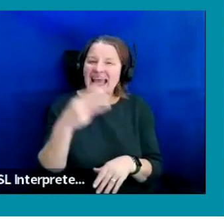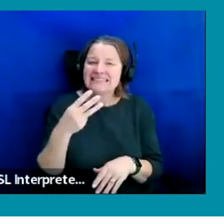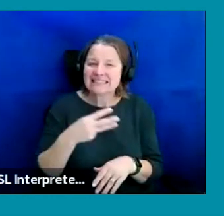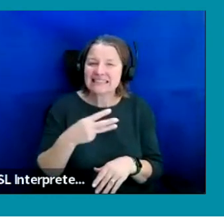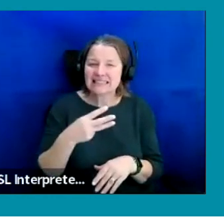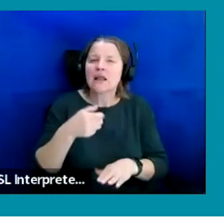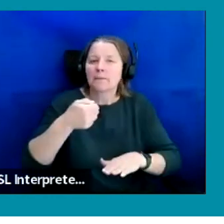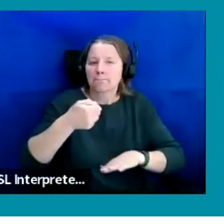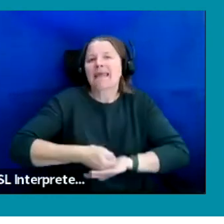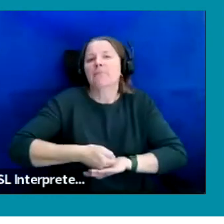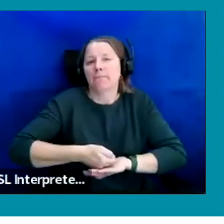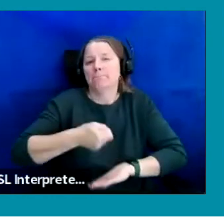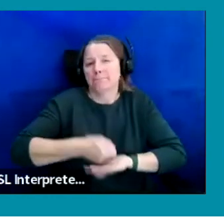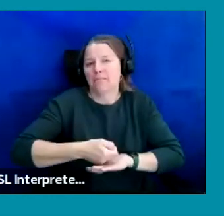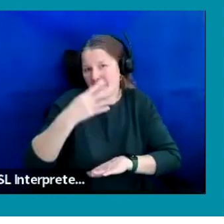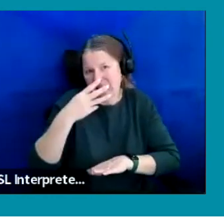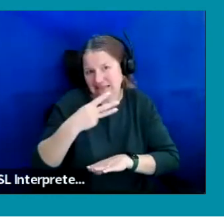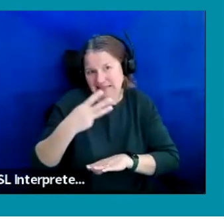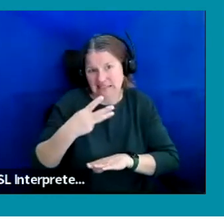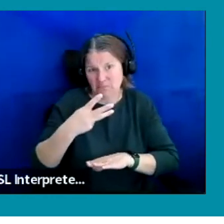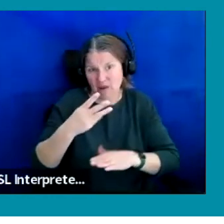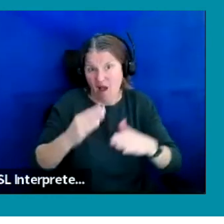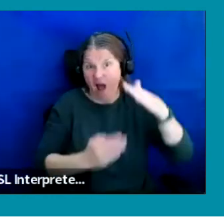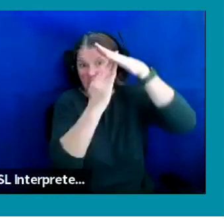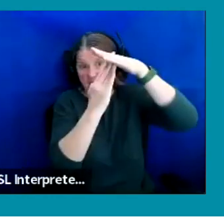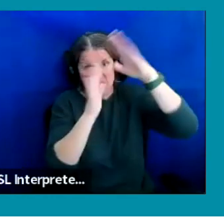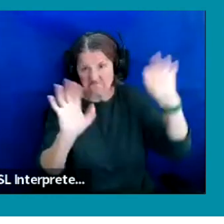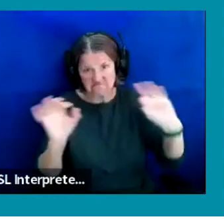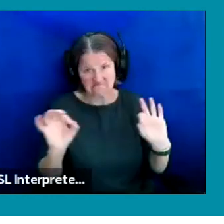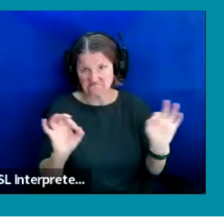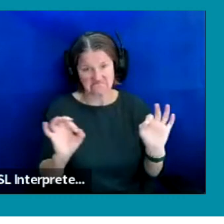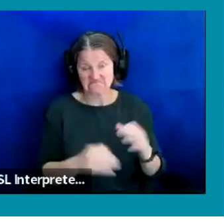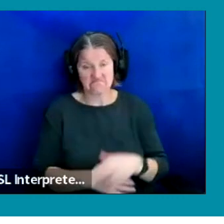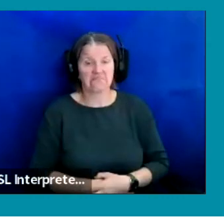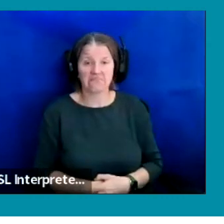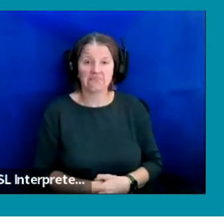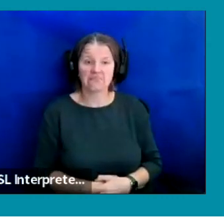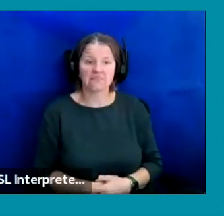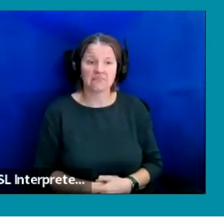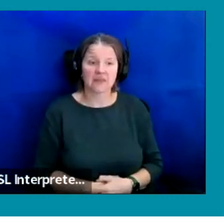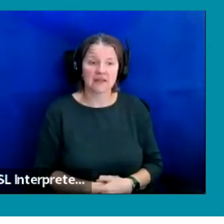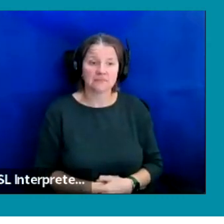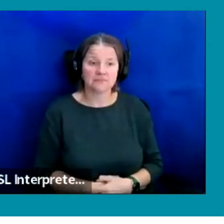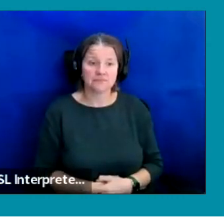But yeah, other than that, no upper age limit at all. So I just have had a little look